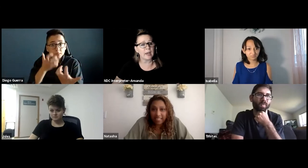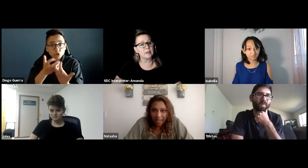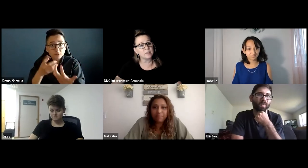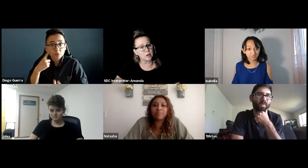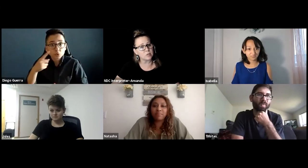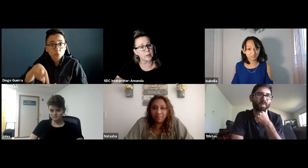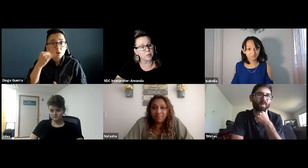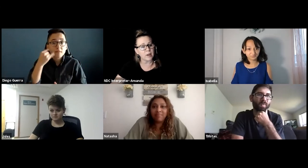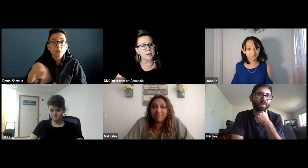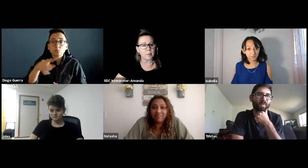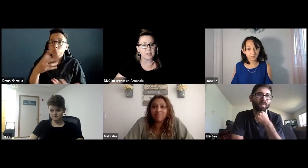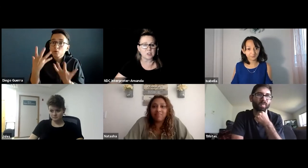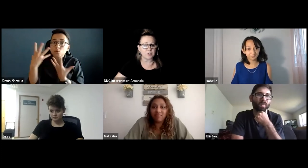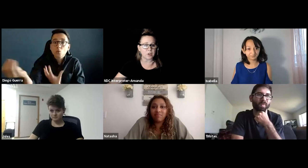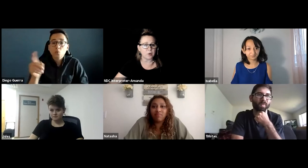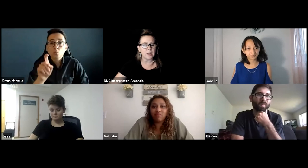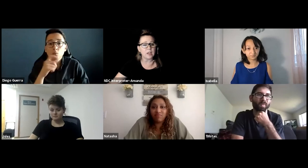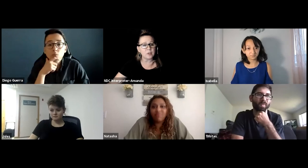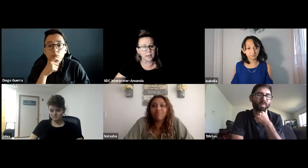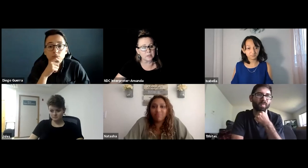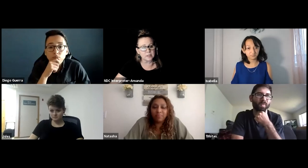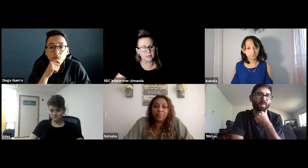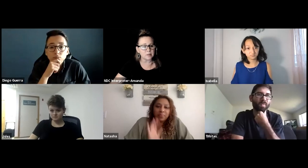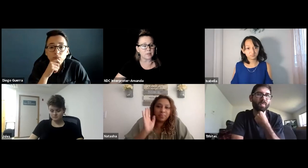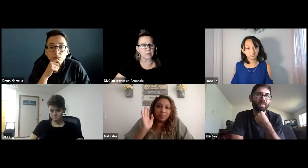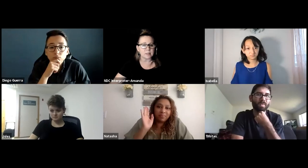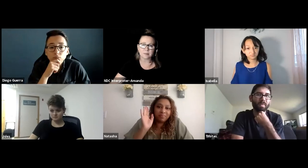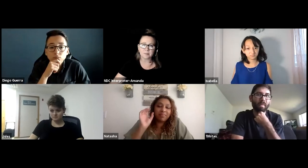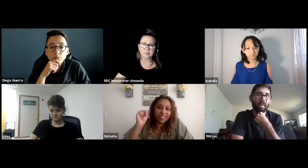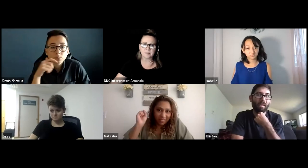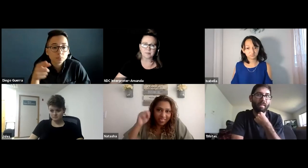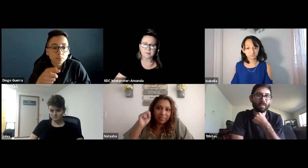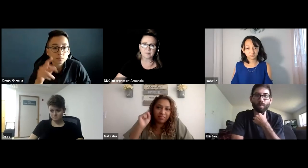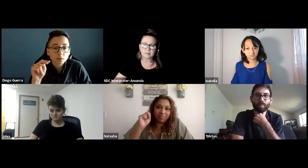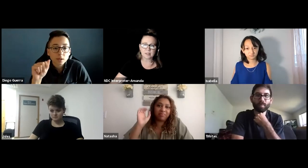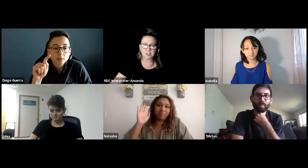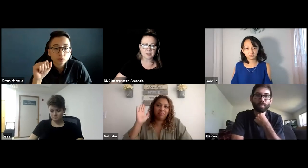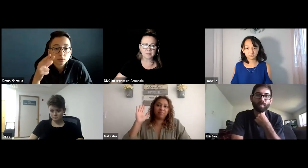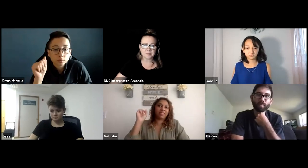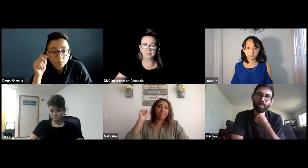If so did they provide accommodations for you if you'd like to attend those events? Natasha?